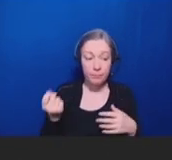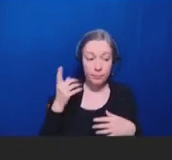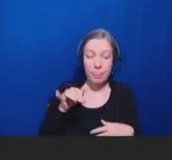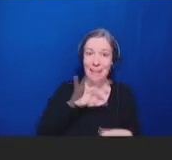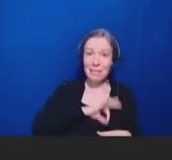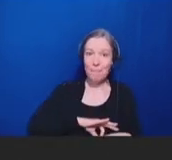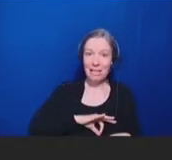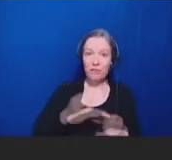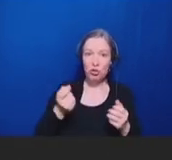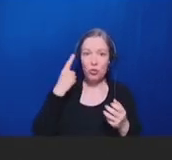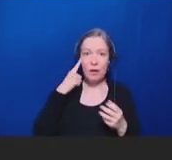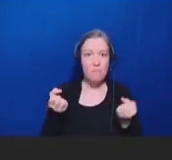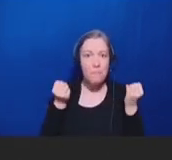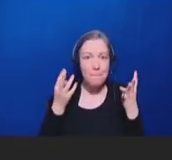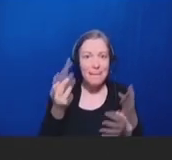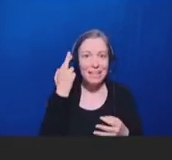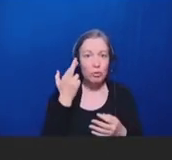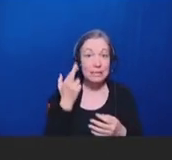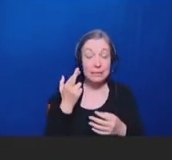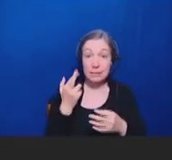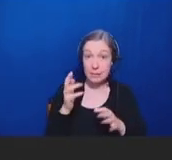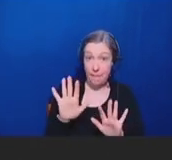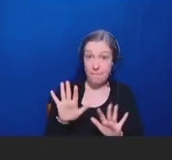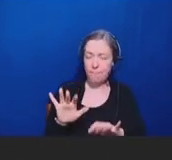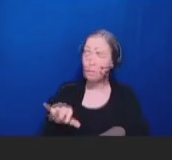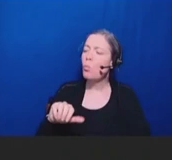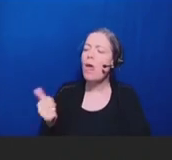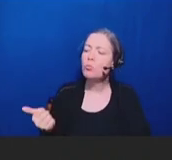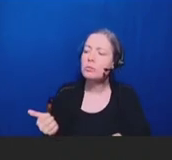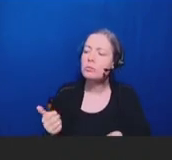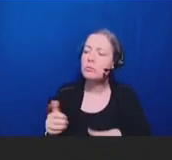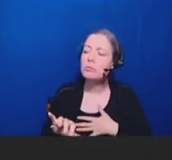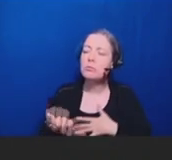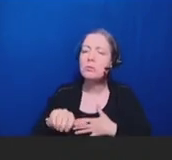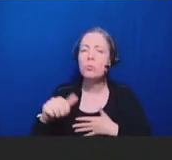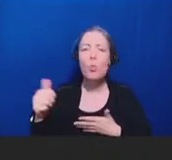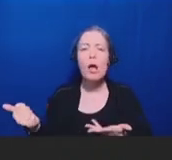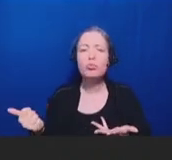One is that it's just kind of information gathering function in the sense that it gives